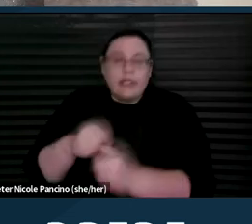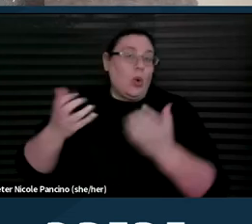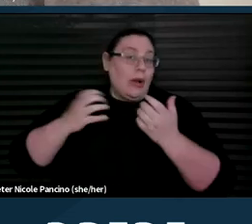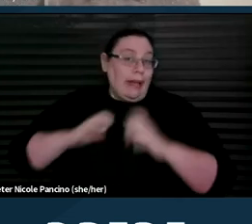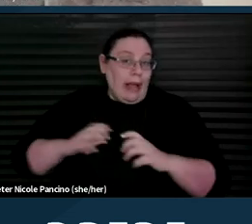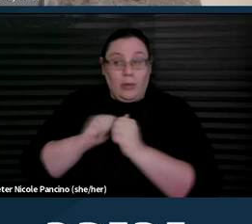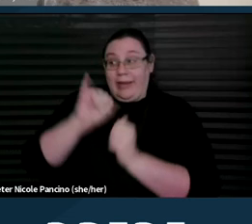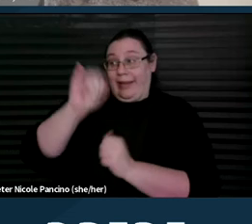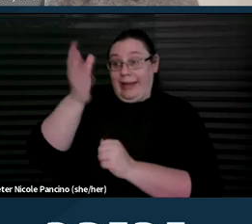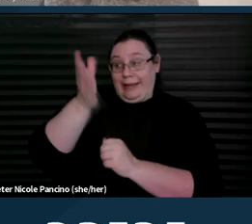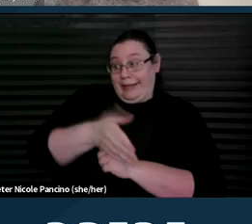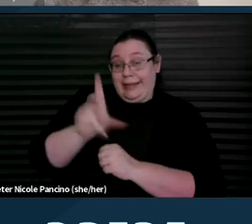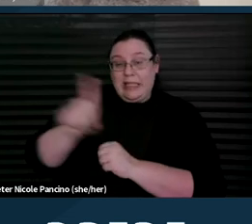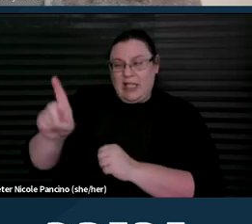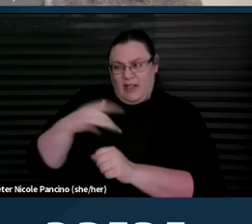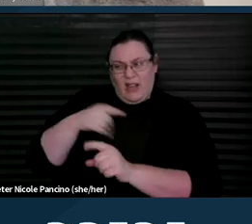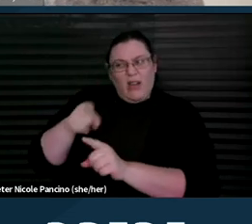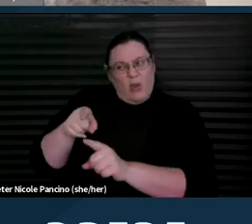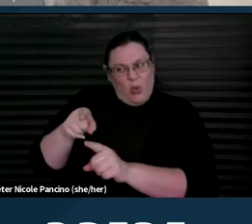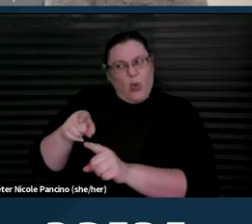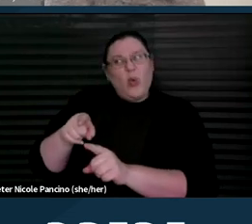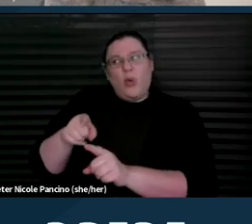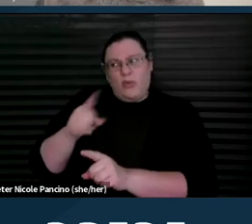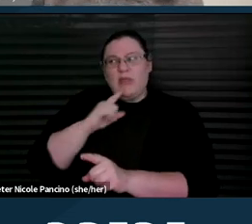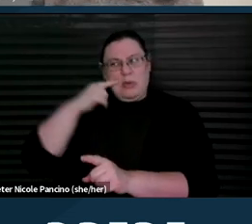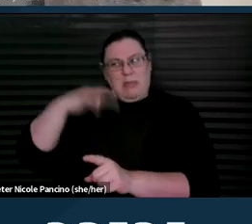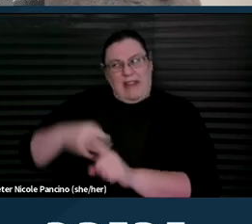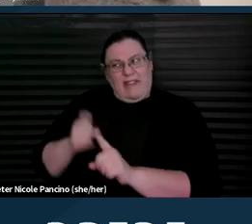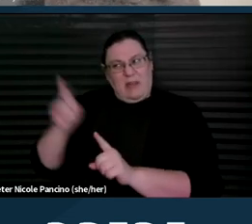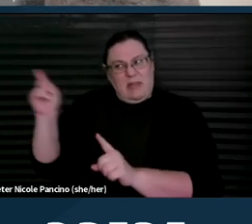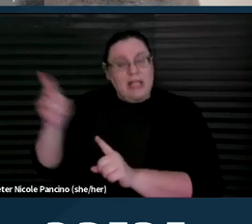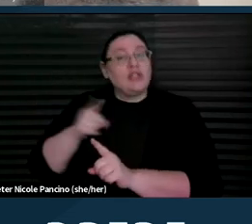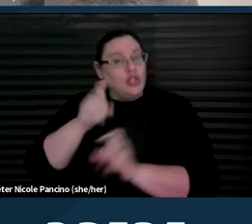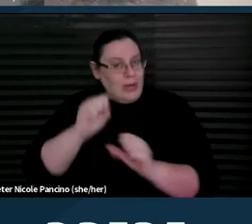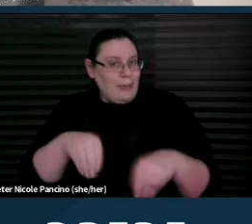who you think might be a good fit for this tool, you can provide them with information about it.